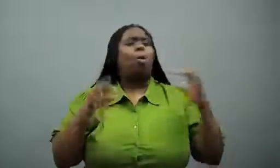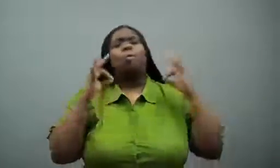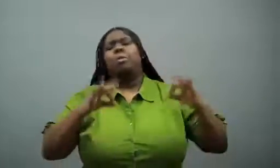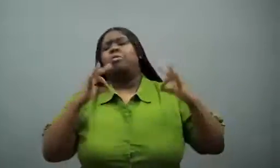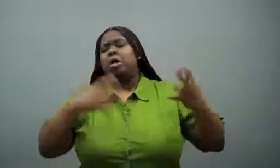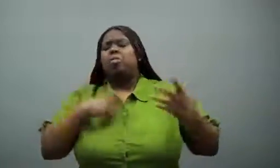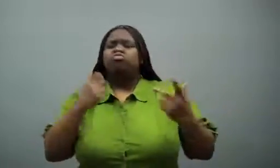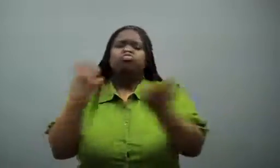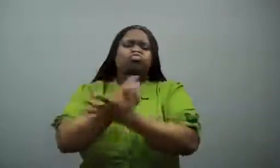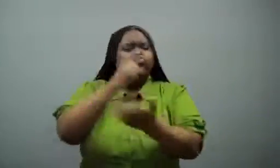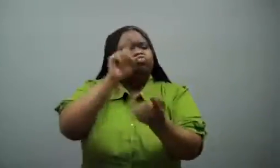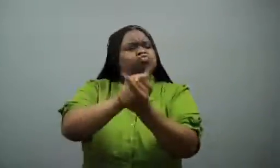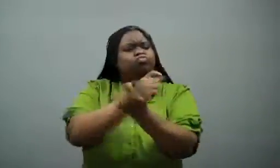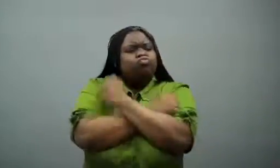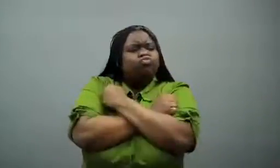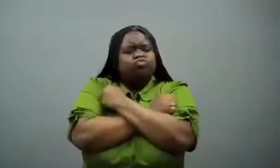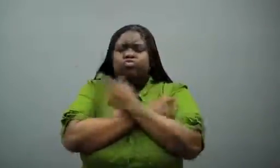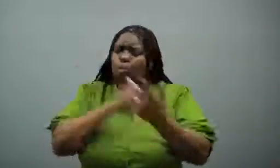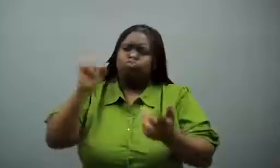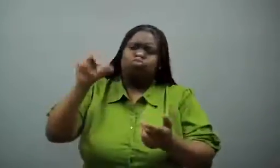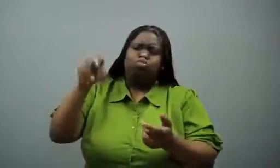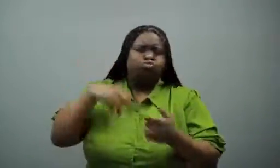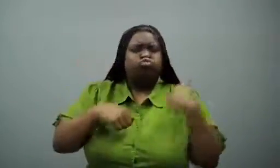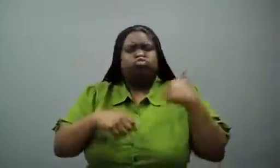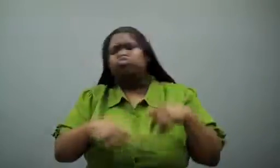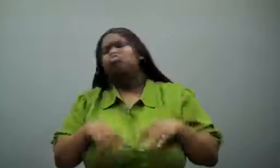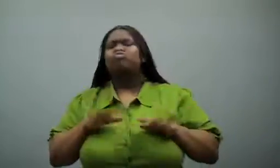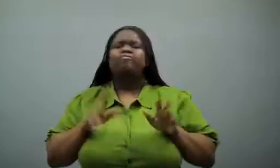I said that's fine, I'll give her a hug. She said that was cool.